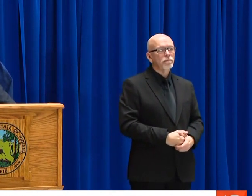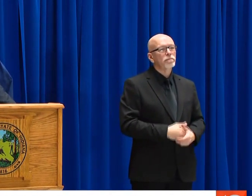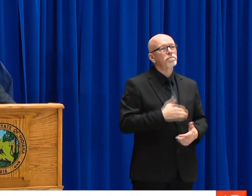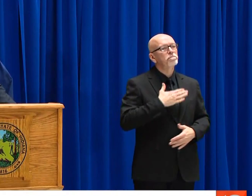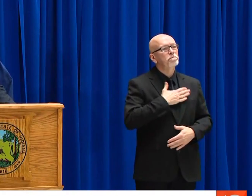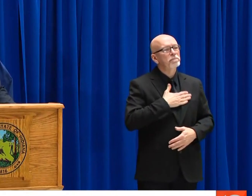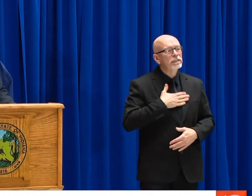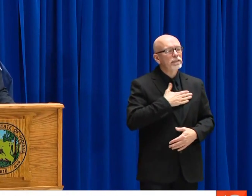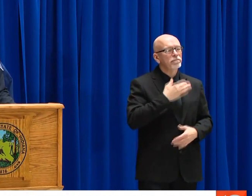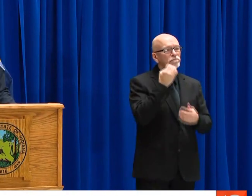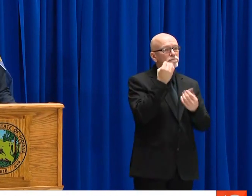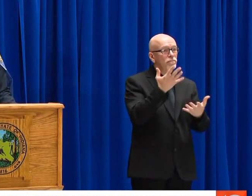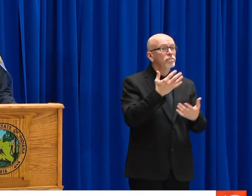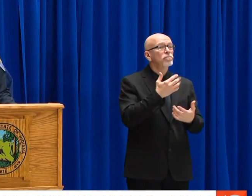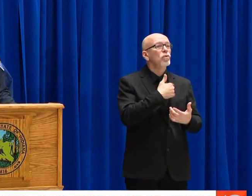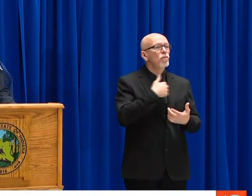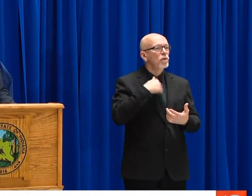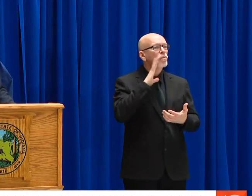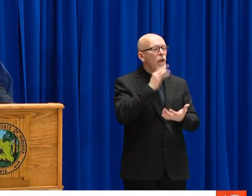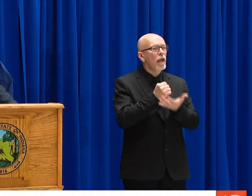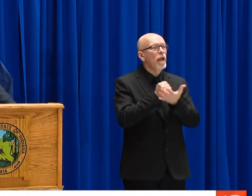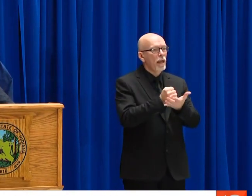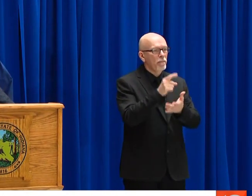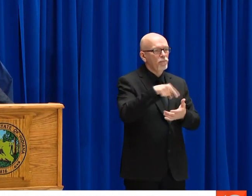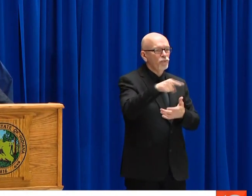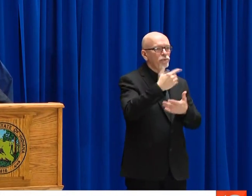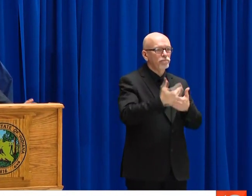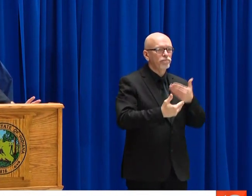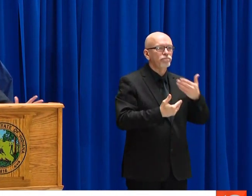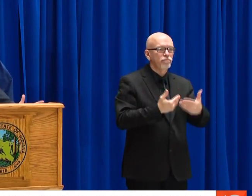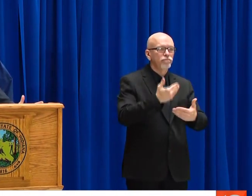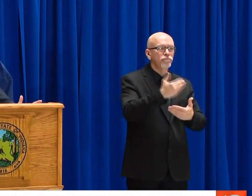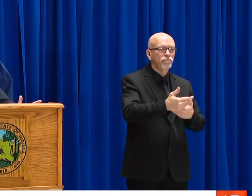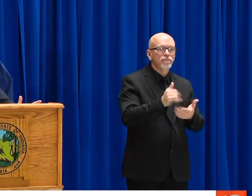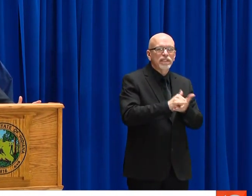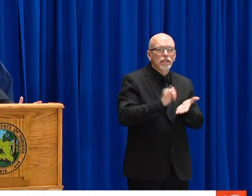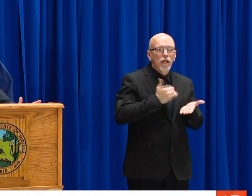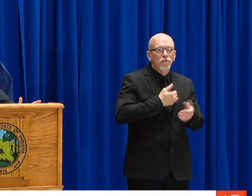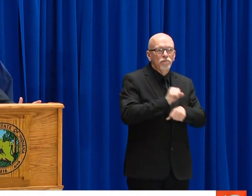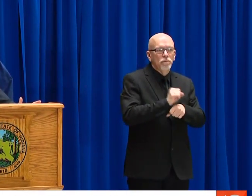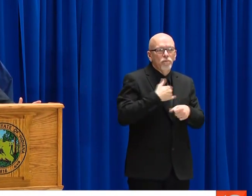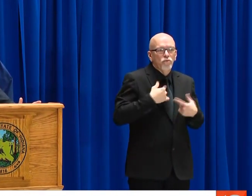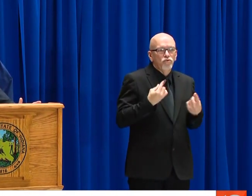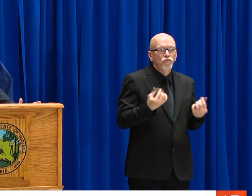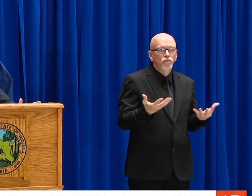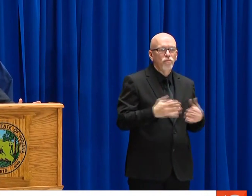ABOUT THEIR FUTURE. JUST LIKE US. PLEASE KNOW THAT WE WILL HELP